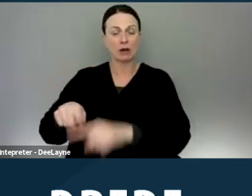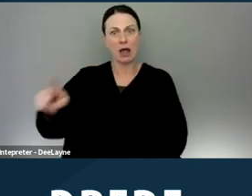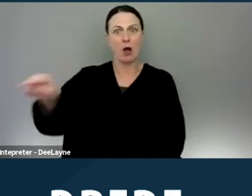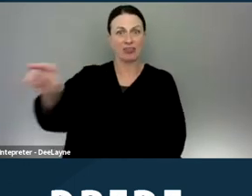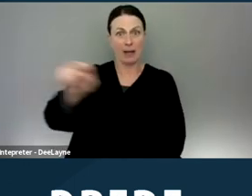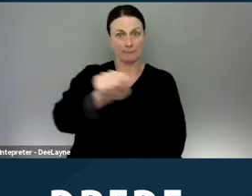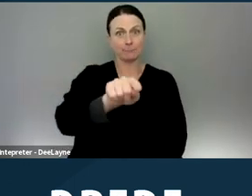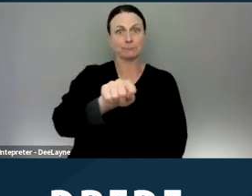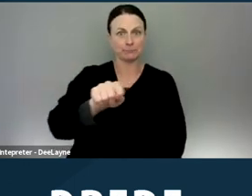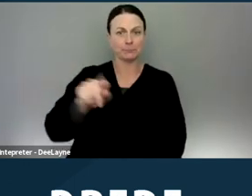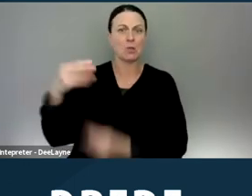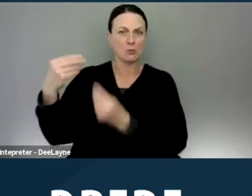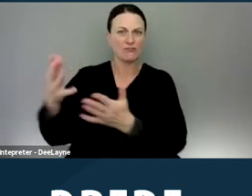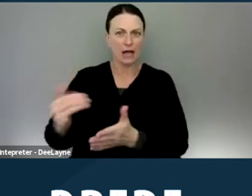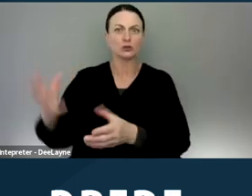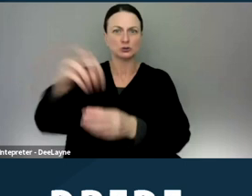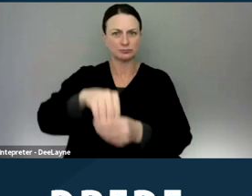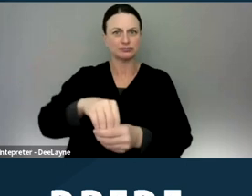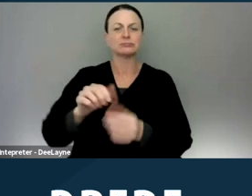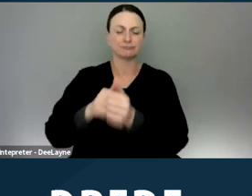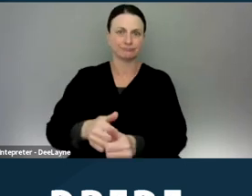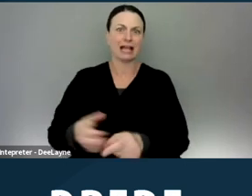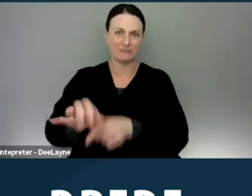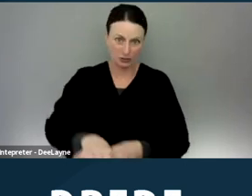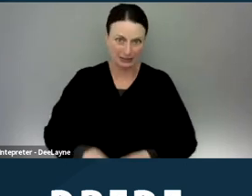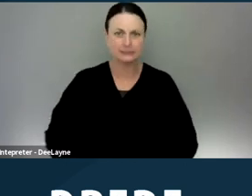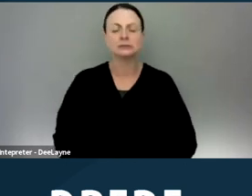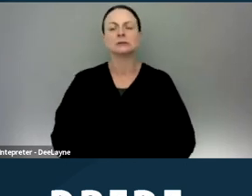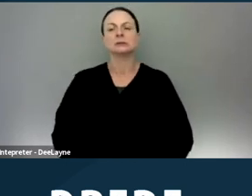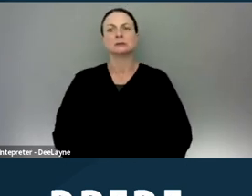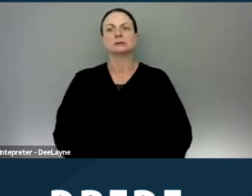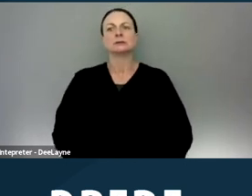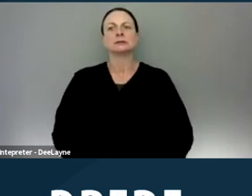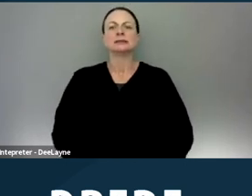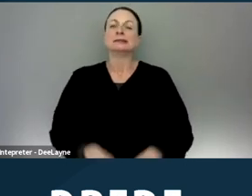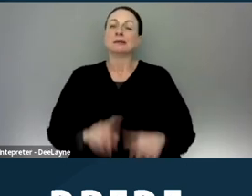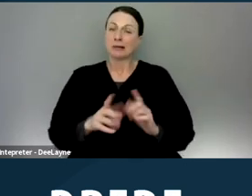to participate in enforcement. But in general,